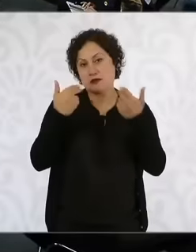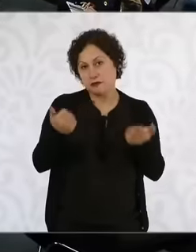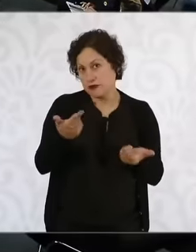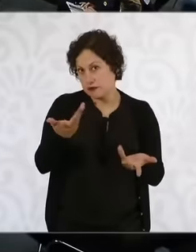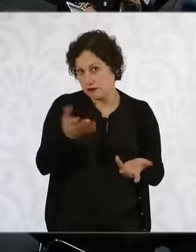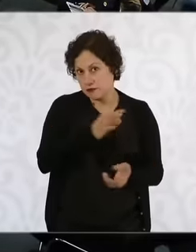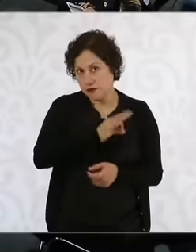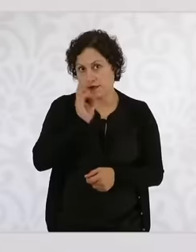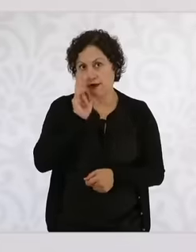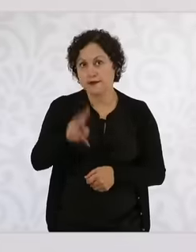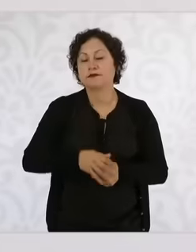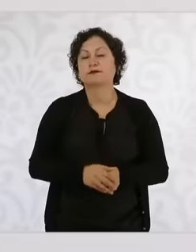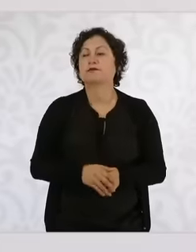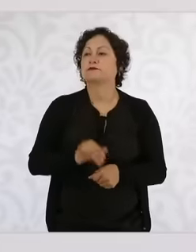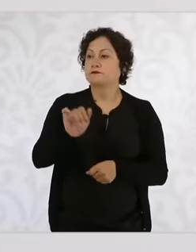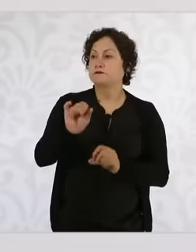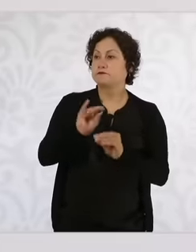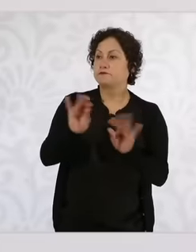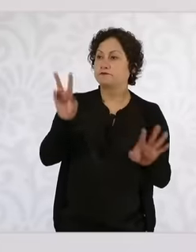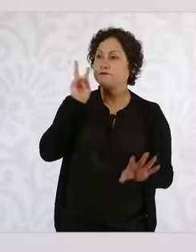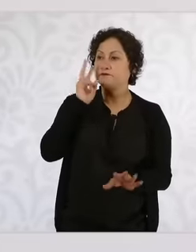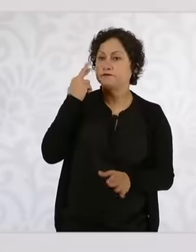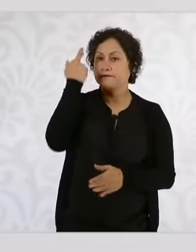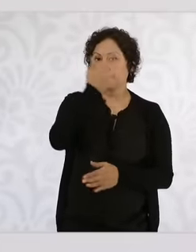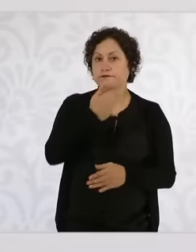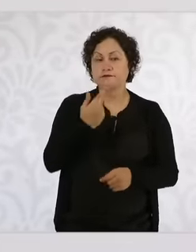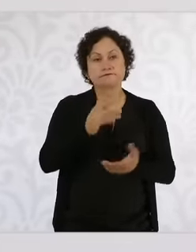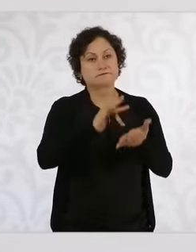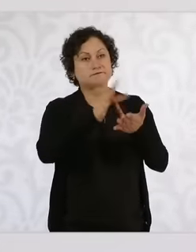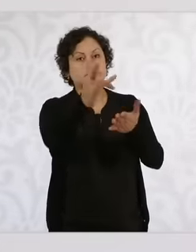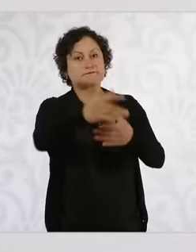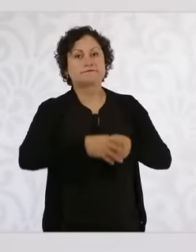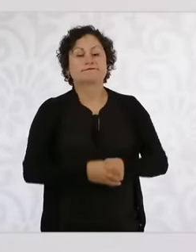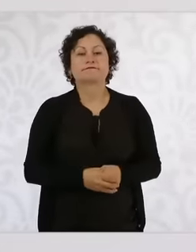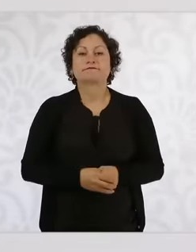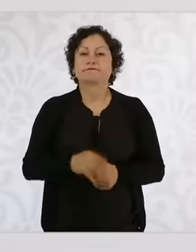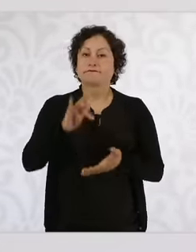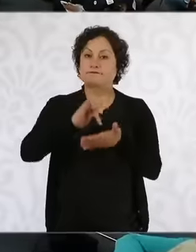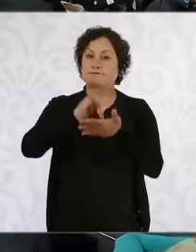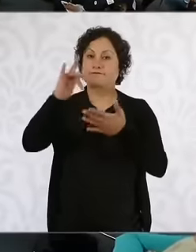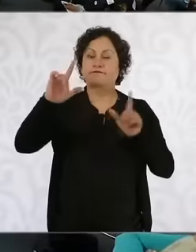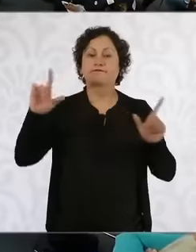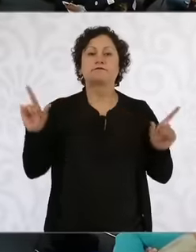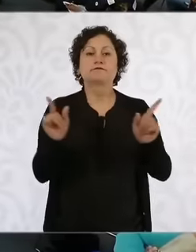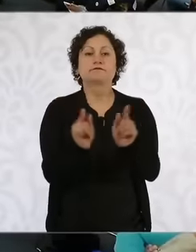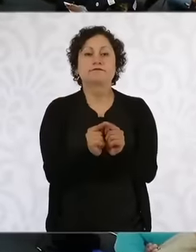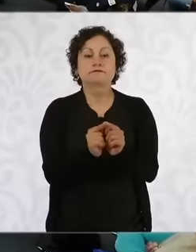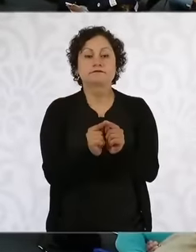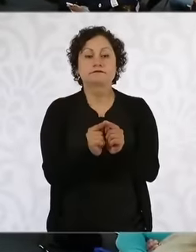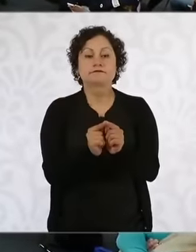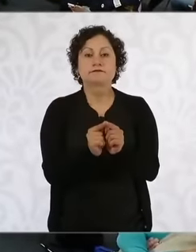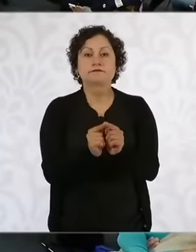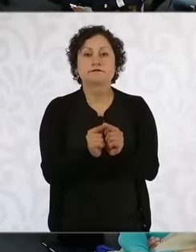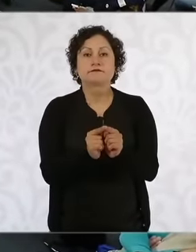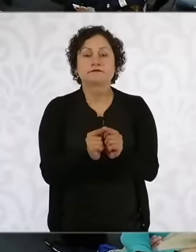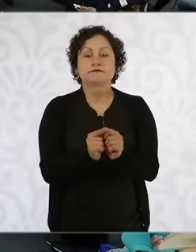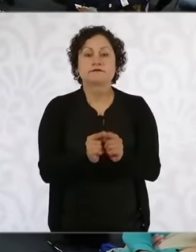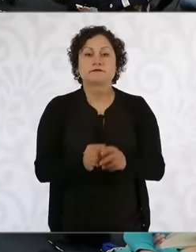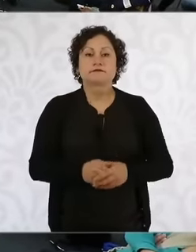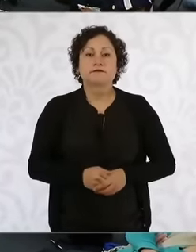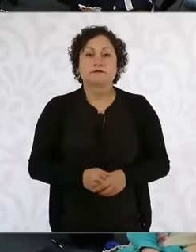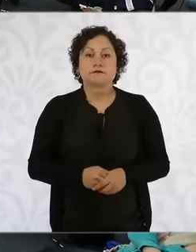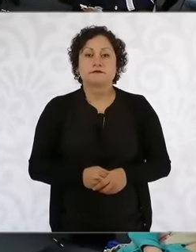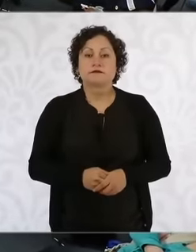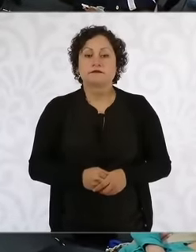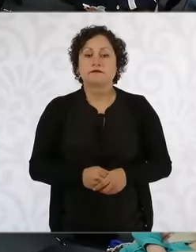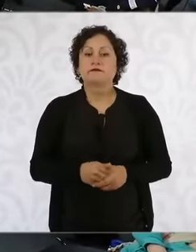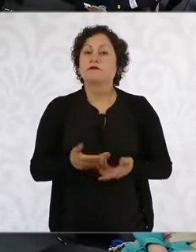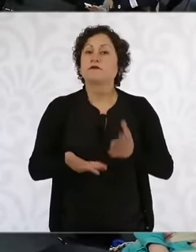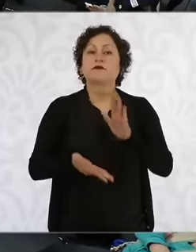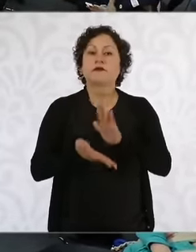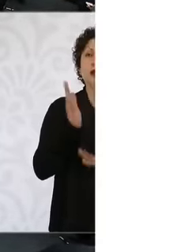review it Okay thank you very much thank you Well we close with one of where we are going on tour we are going to